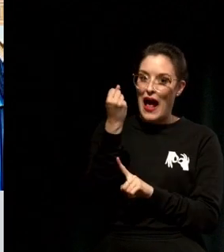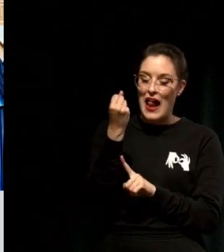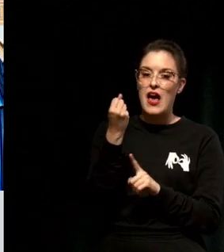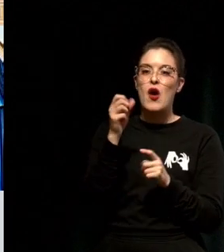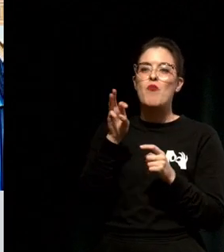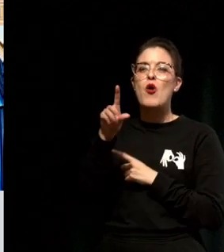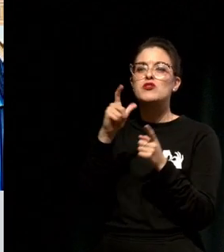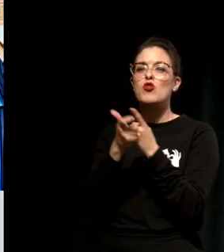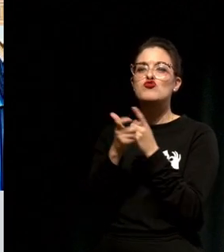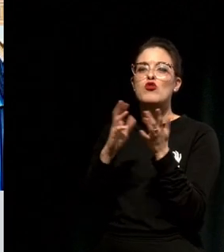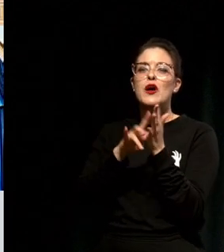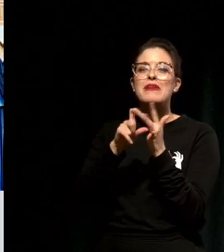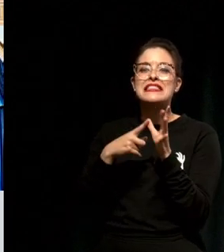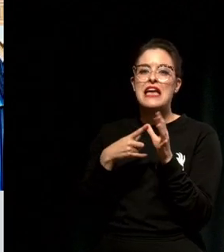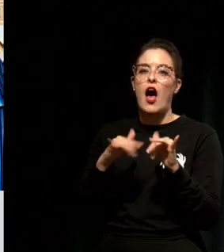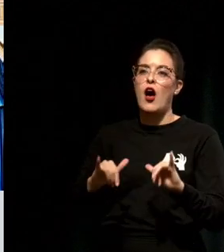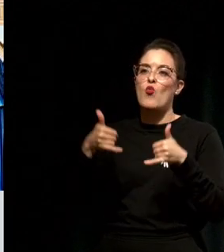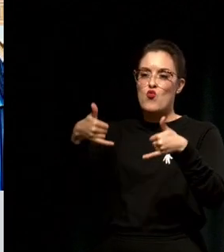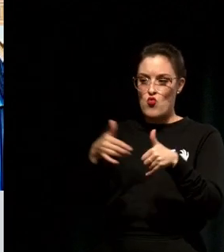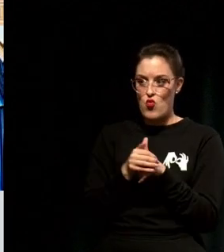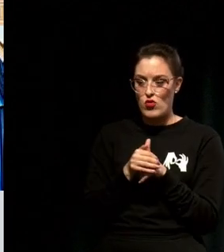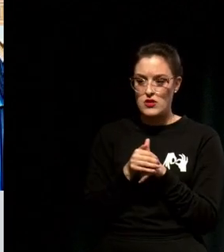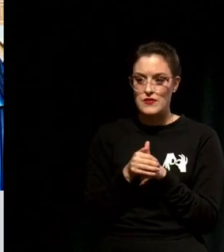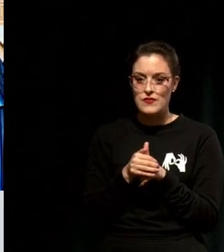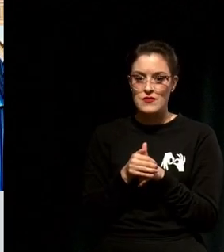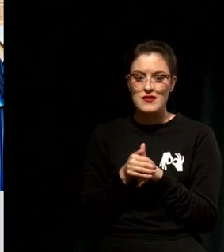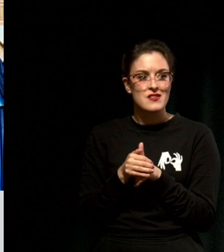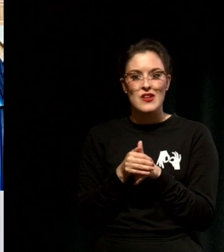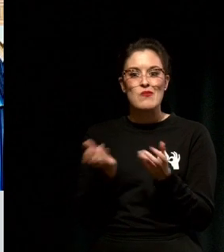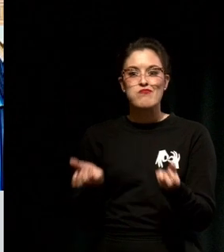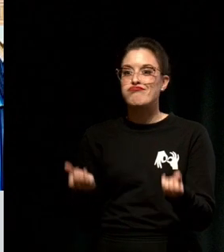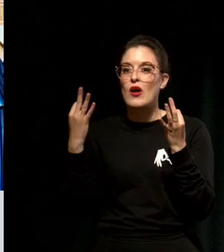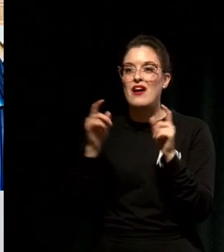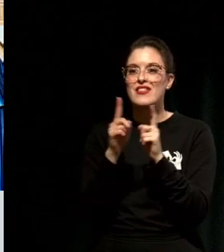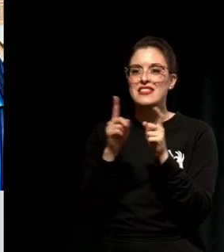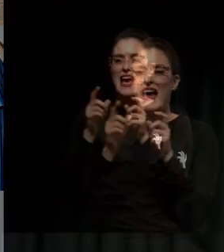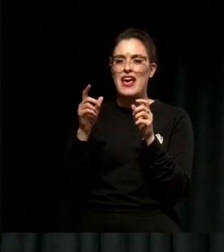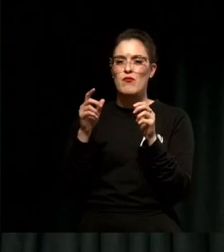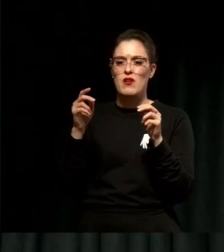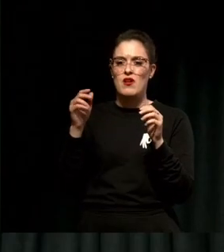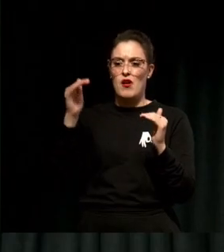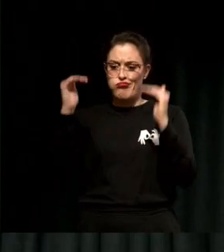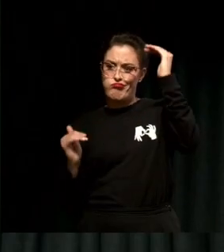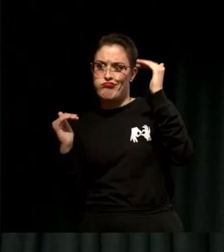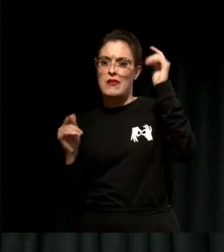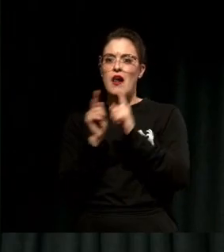No longer is there as much of a gap as it was when I first arrived, no longer would Indian students feel like there was no representation.